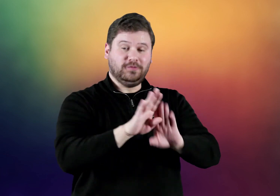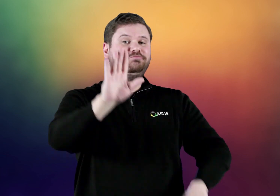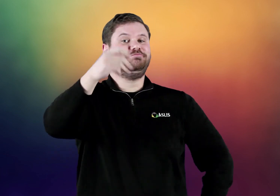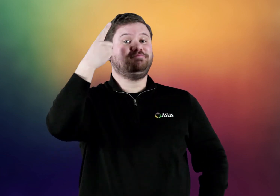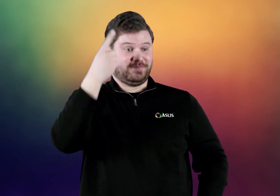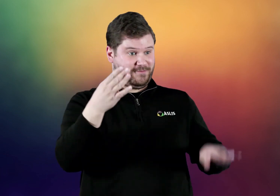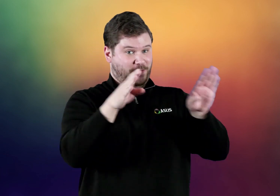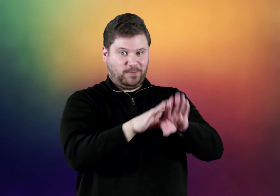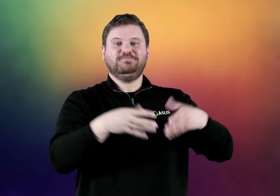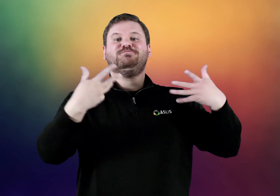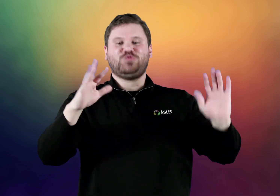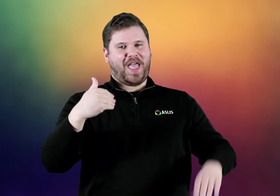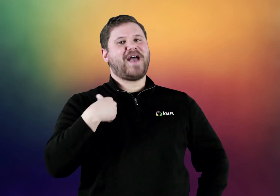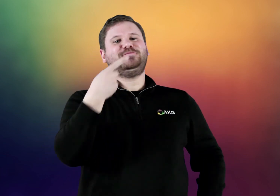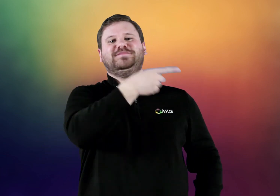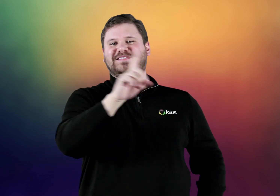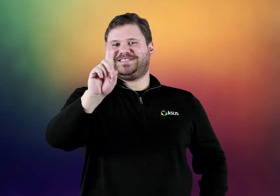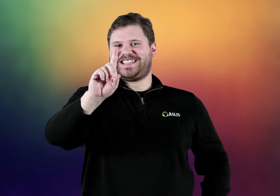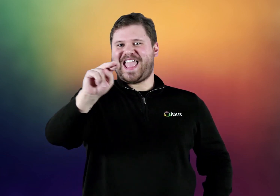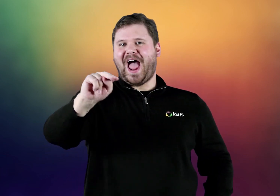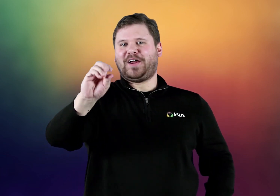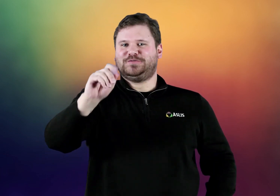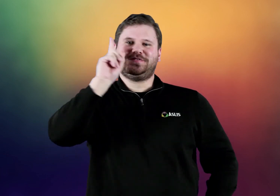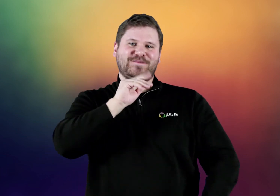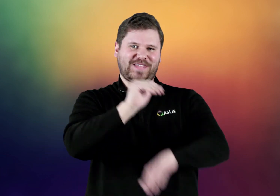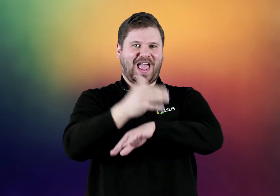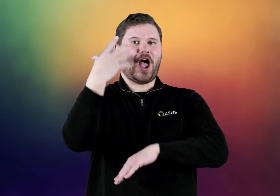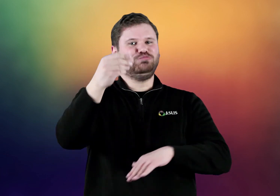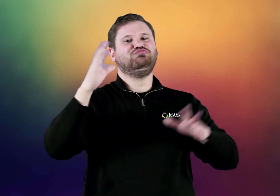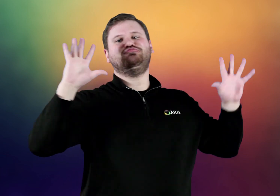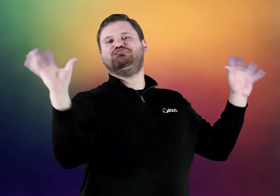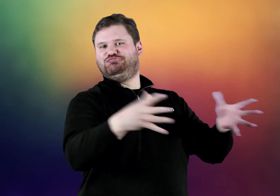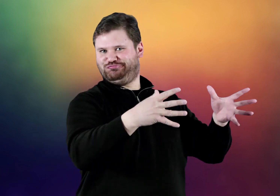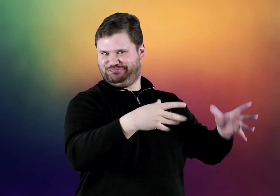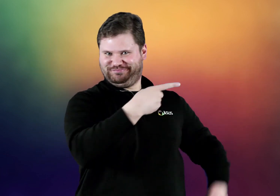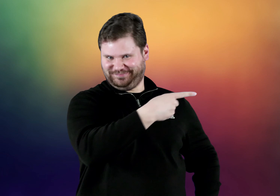Be noted that there will be DNO (Deaf Night Out) after the door closes.